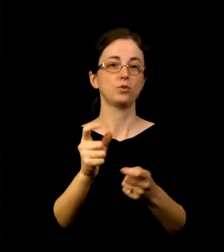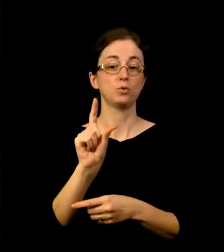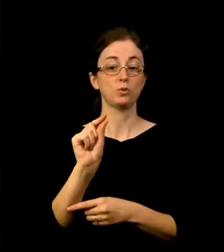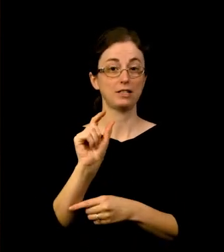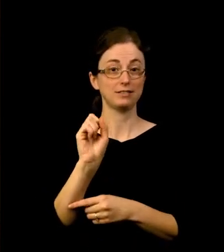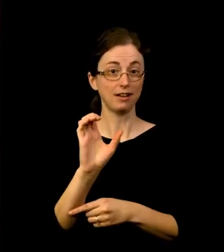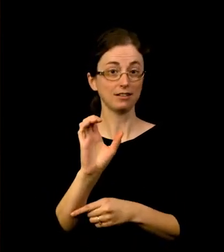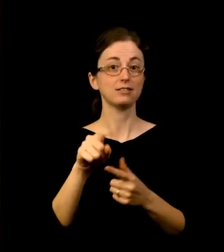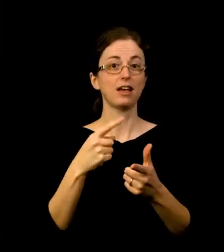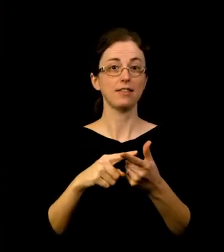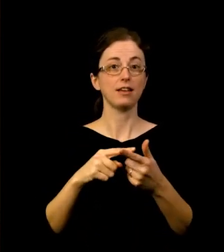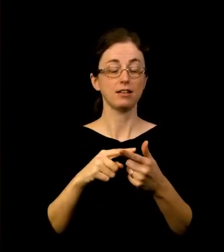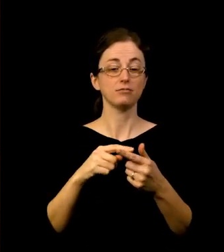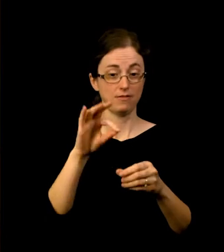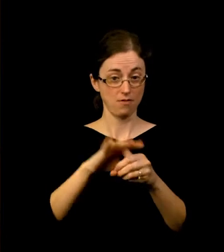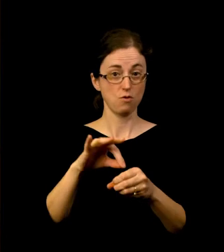from your screen. That's it. Thank you.